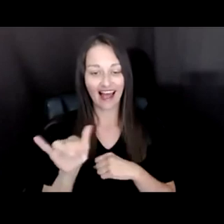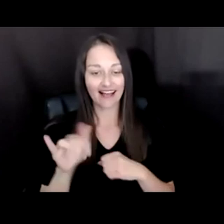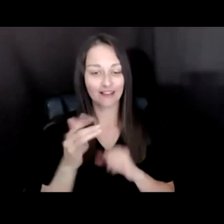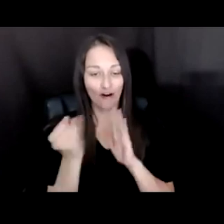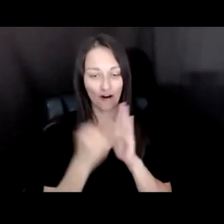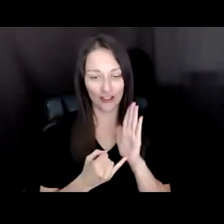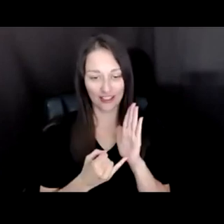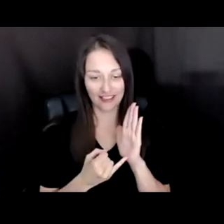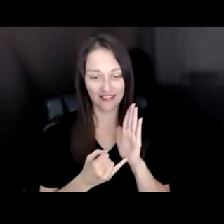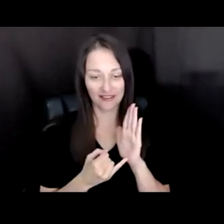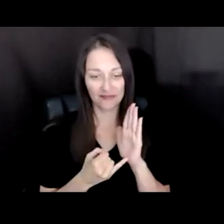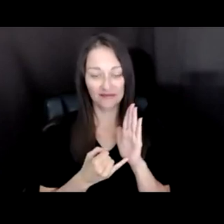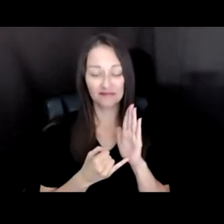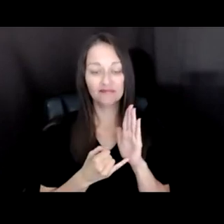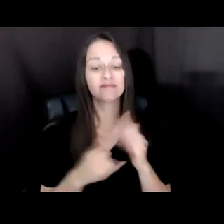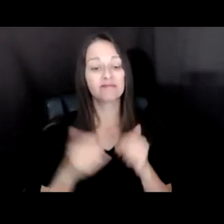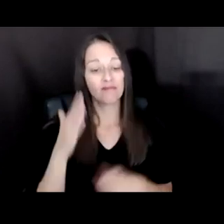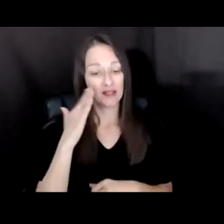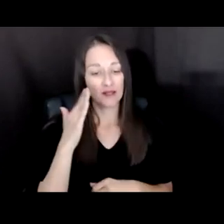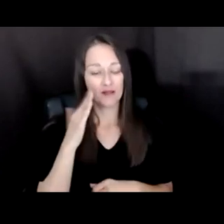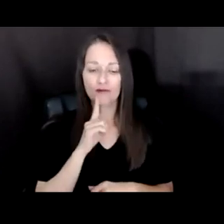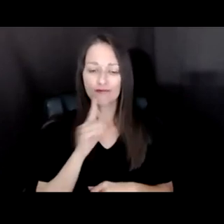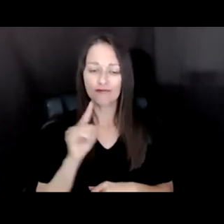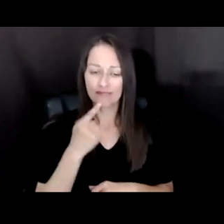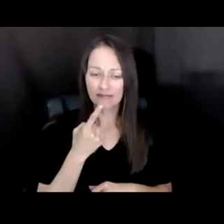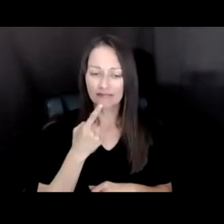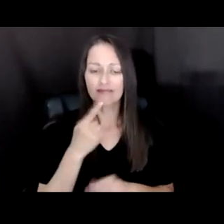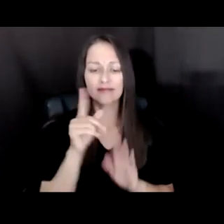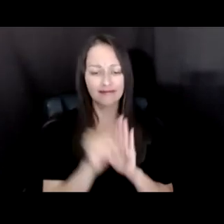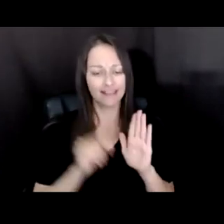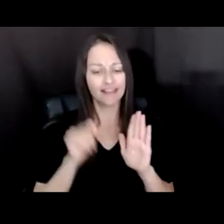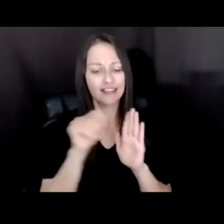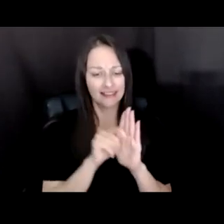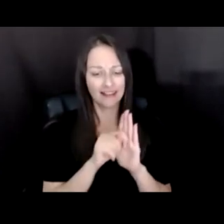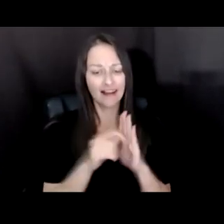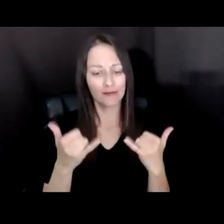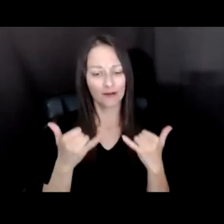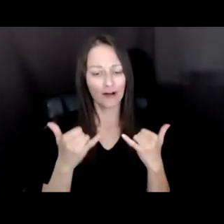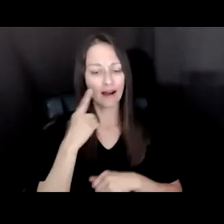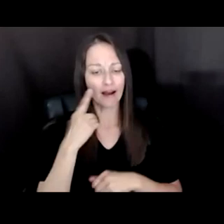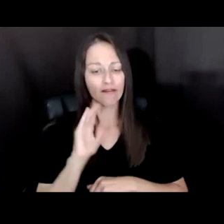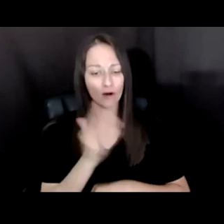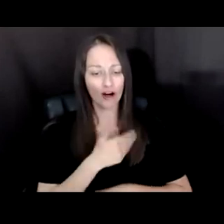ENORMOUS CONSEQUENCE FOR OUR COUNTRY AND AT A TIME WHEN WE ALL NEED WHAT ART BRINGS US,